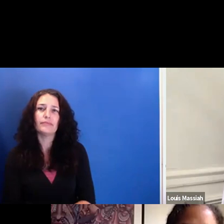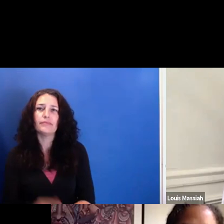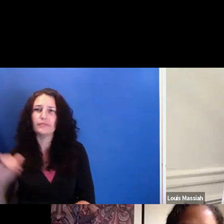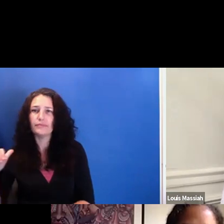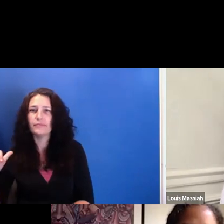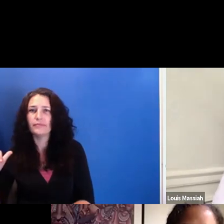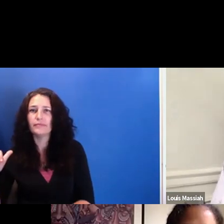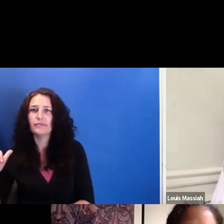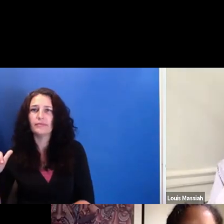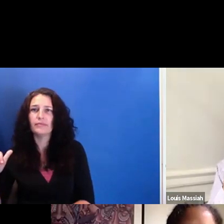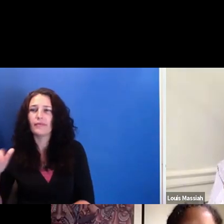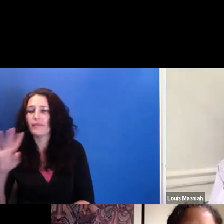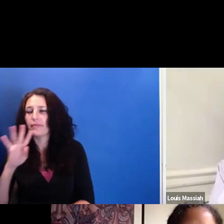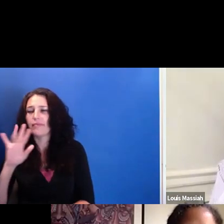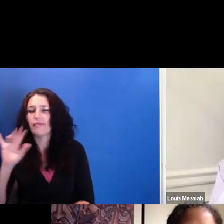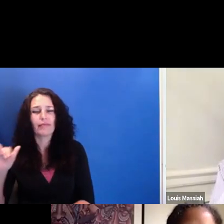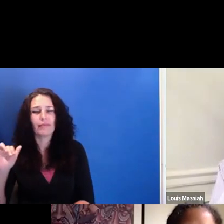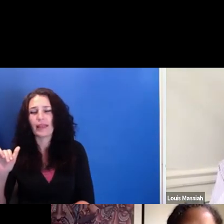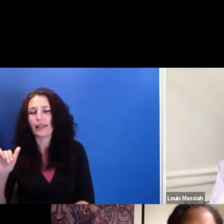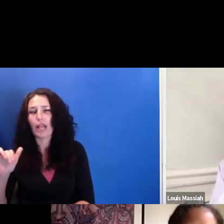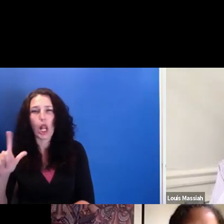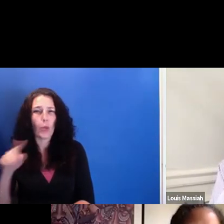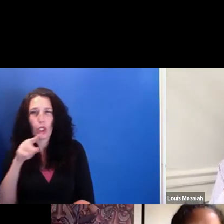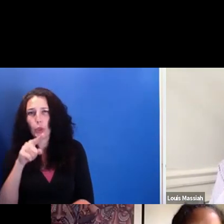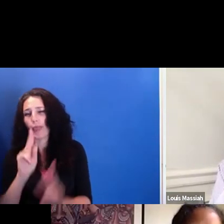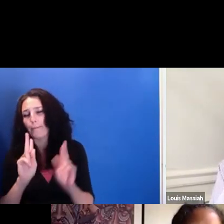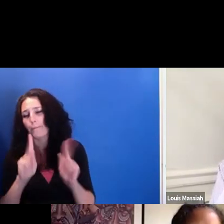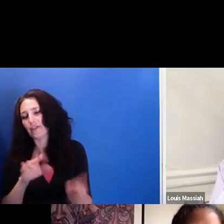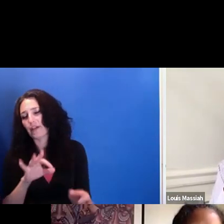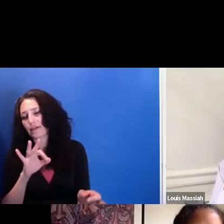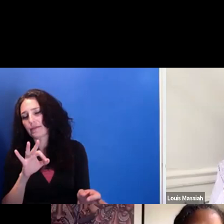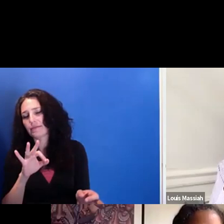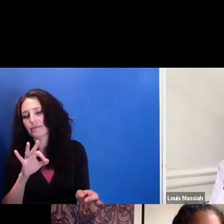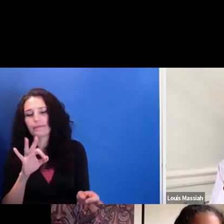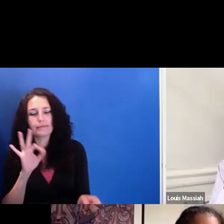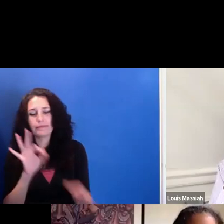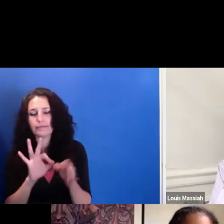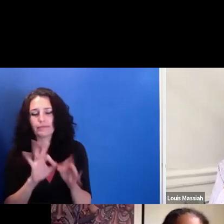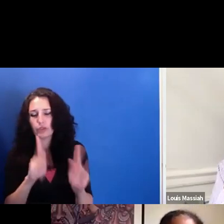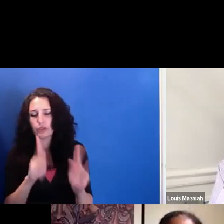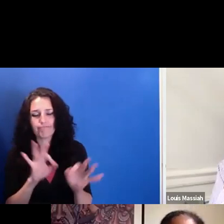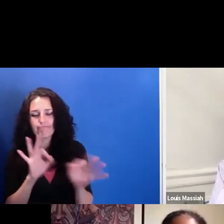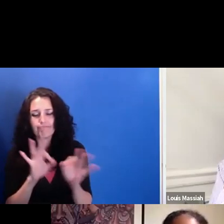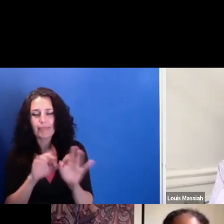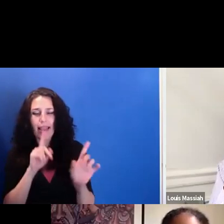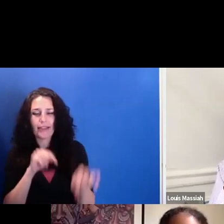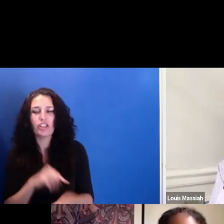Louis is the perfect person to answer that question. And, I mean, I would say, too, you know, just to piggyback off of that, use what you have.